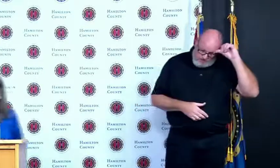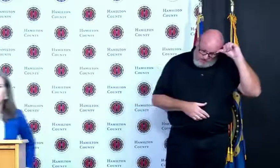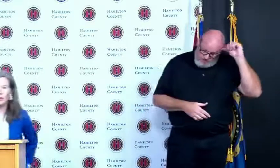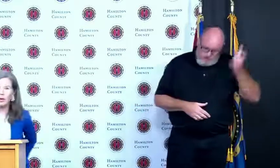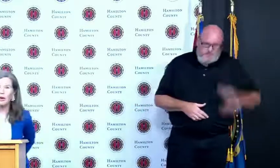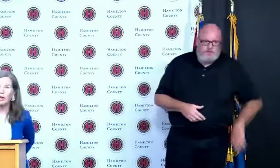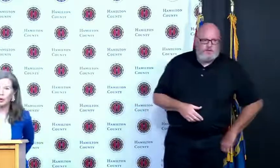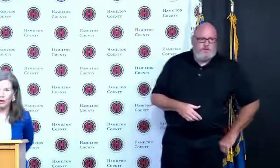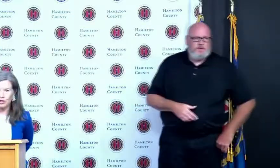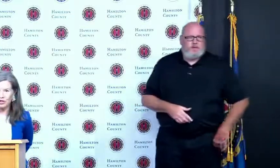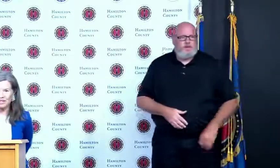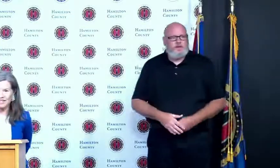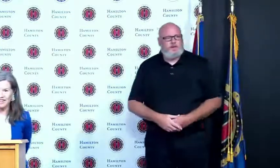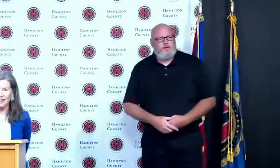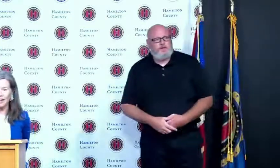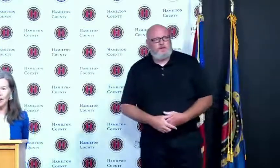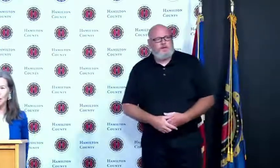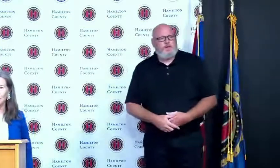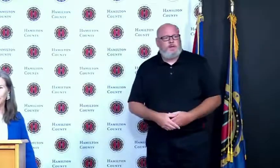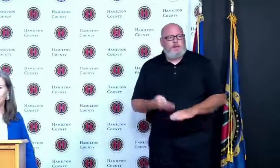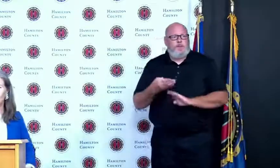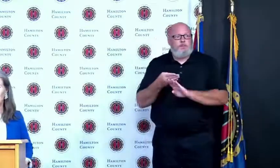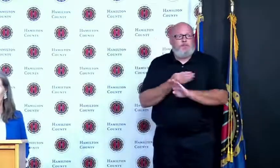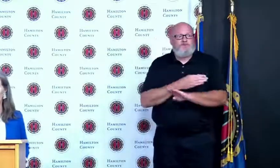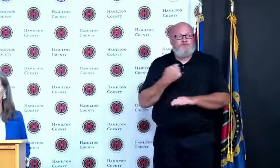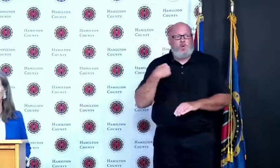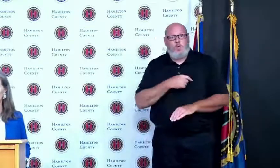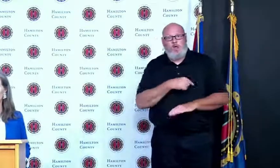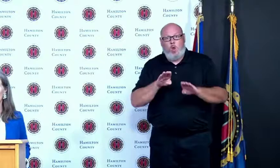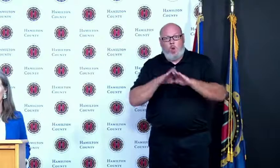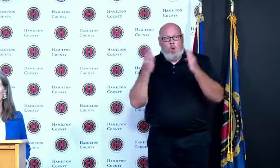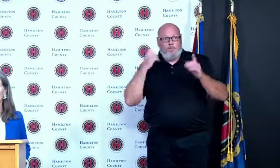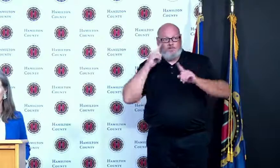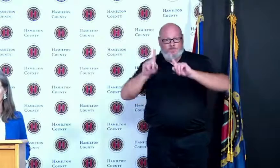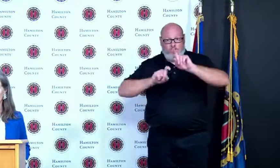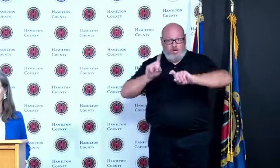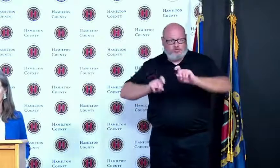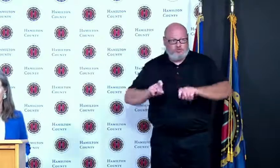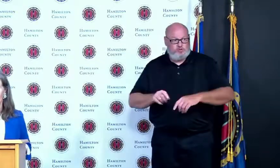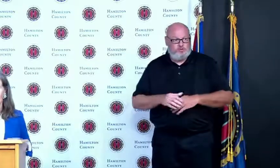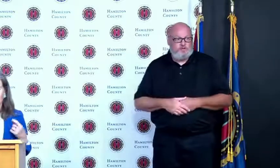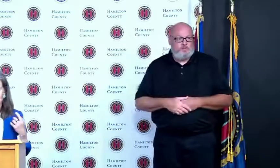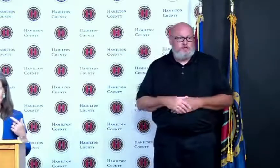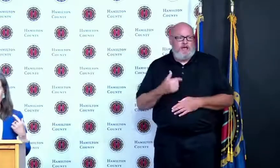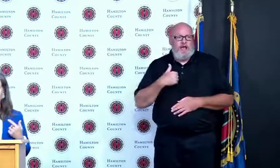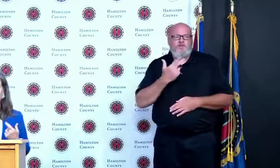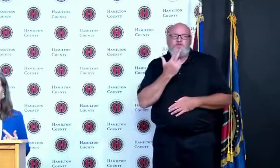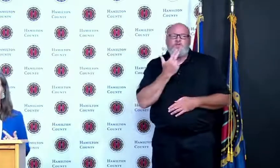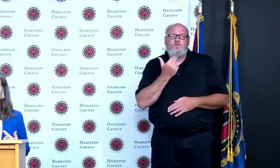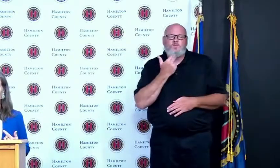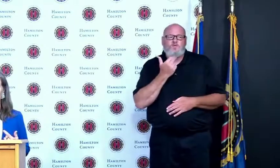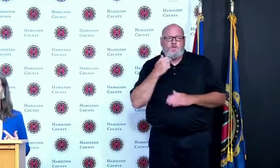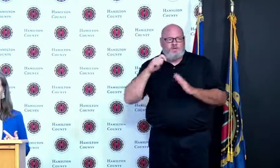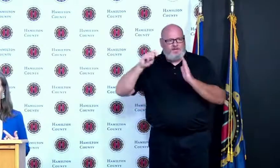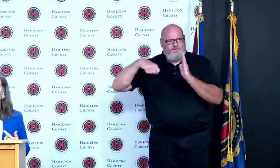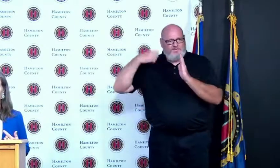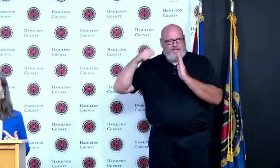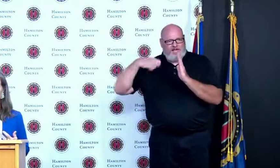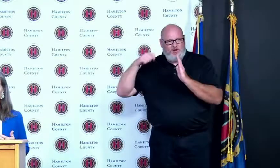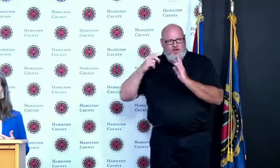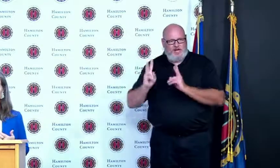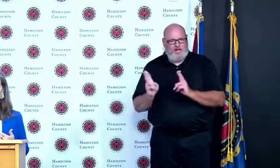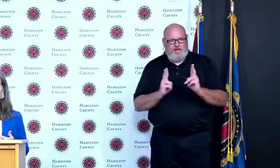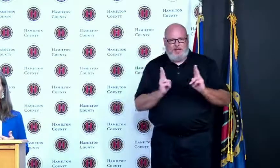so before we go to questions we have a little montage just as a reminder of where we've come